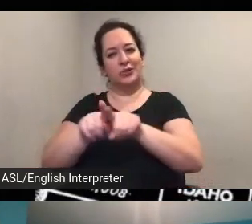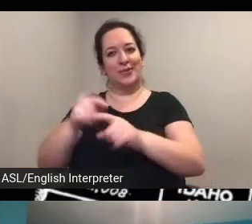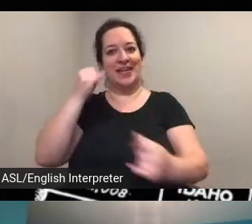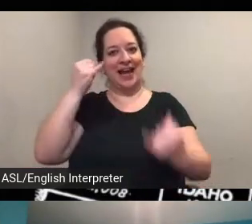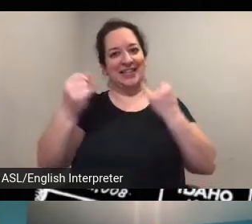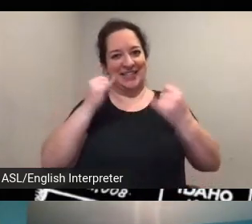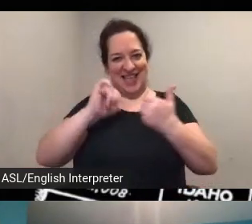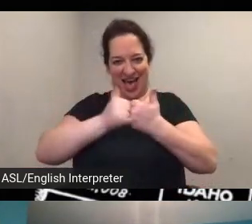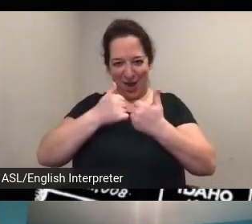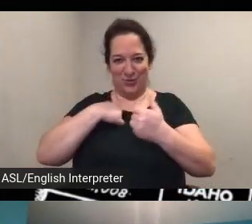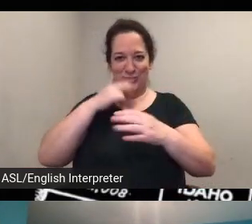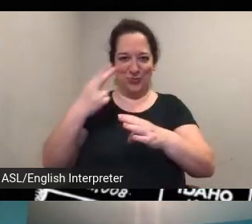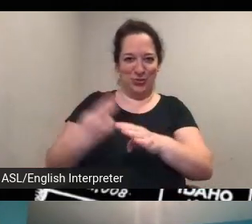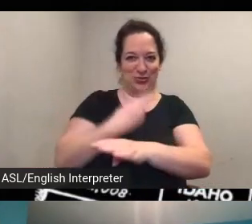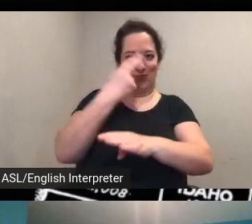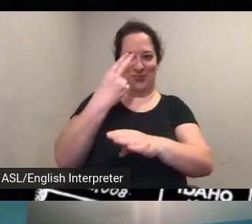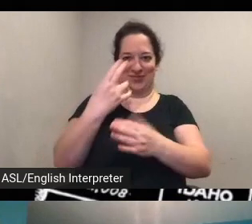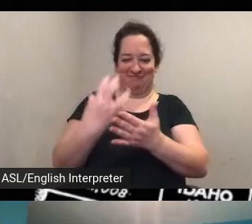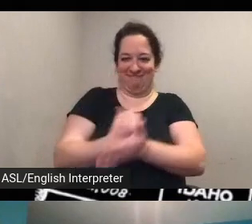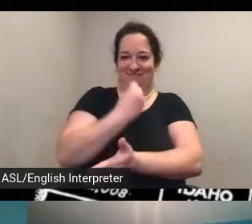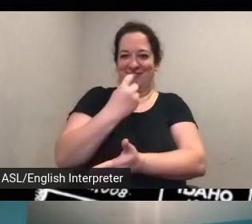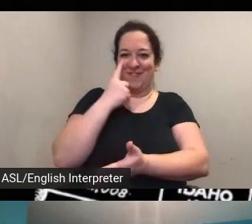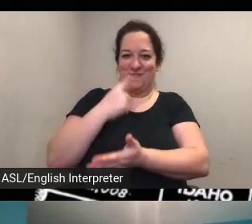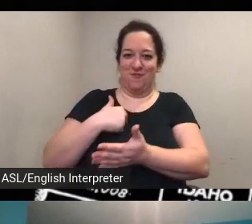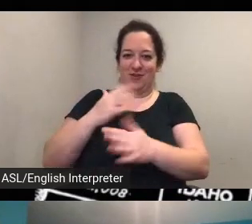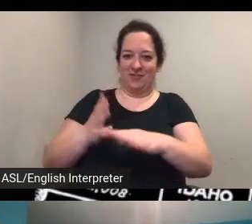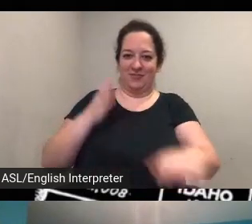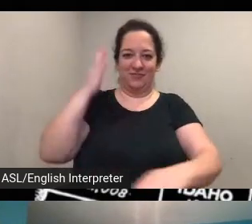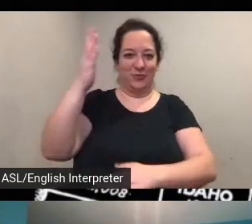um some of those ideas on how to actually utilize it